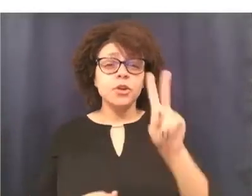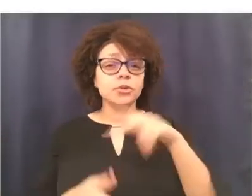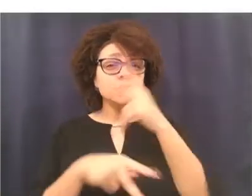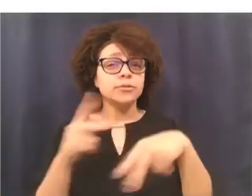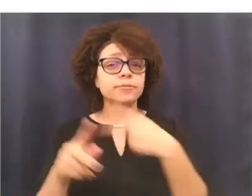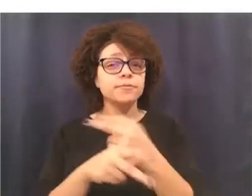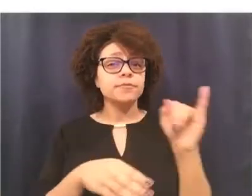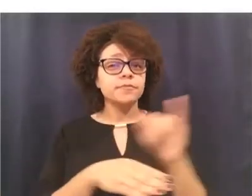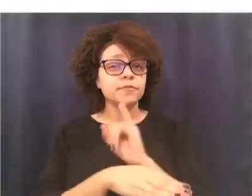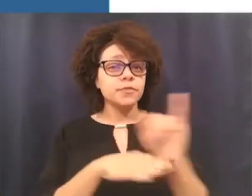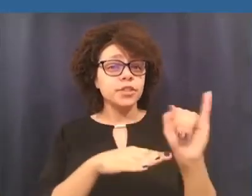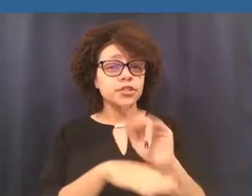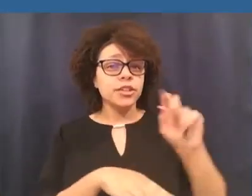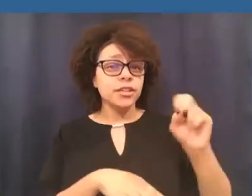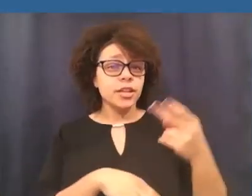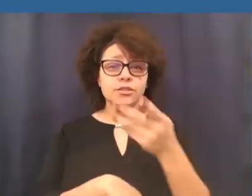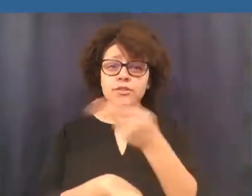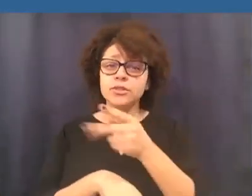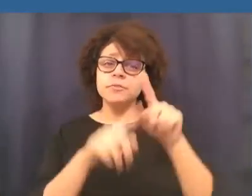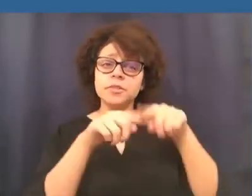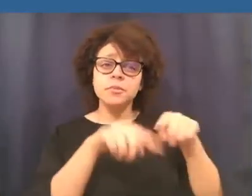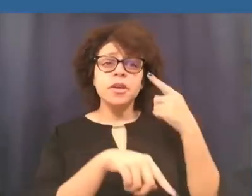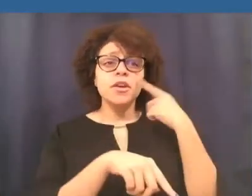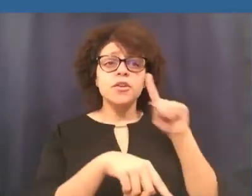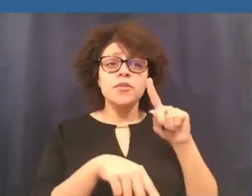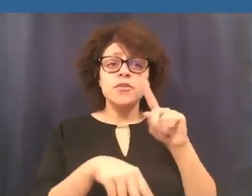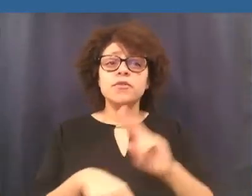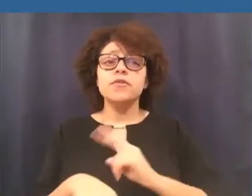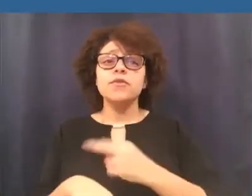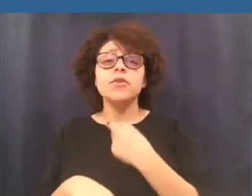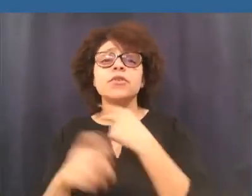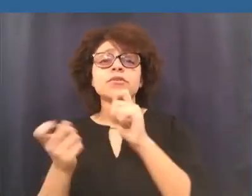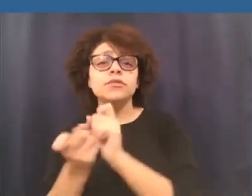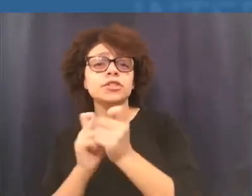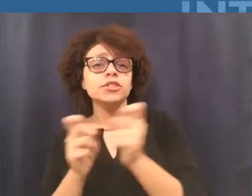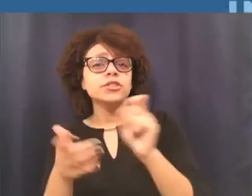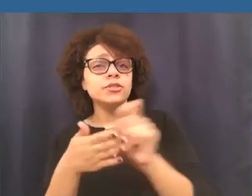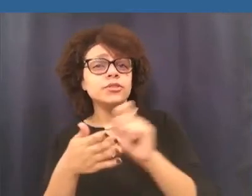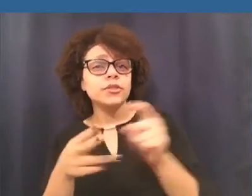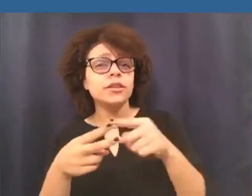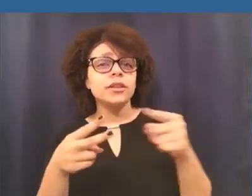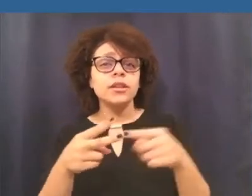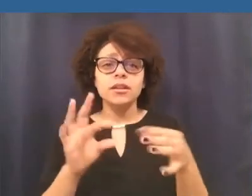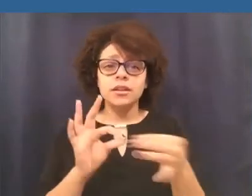Two industries rely on Karasch for quality voice-to-text transcription, captioning & interpreting